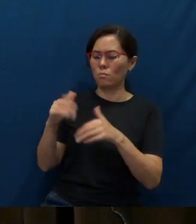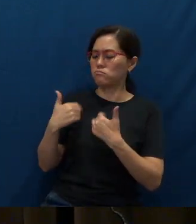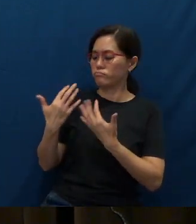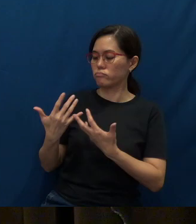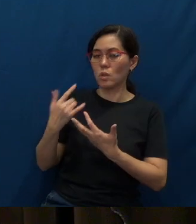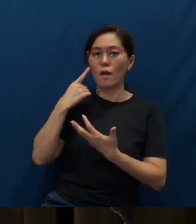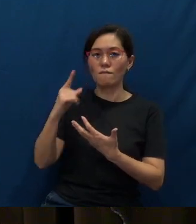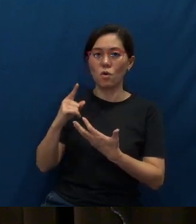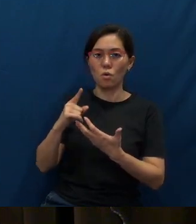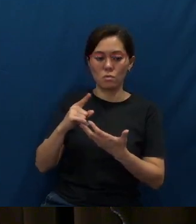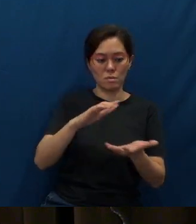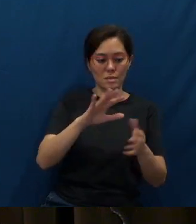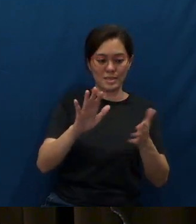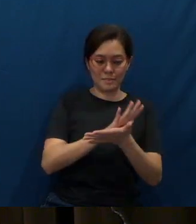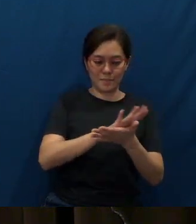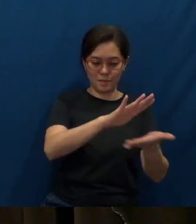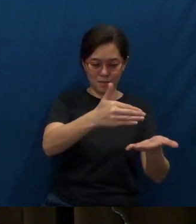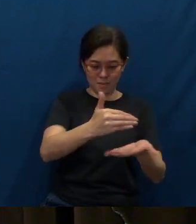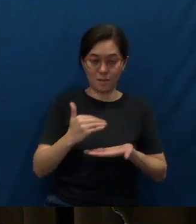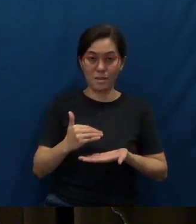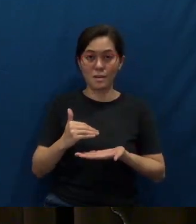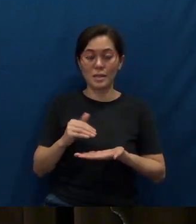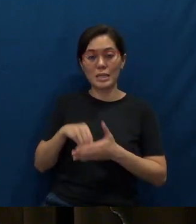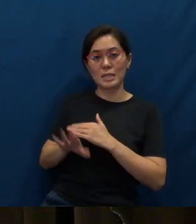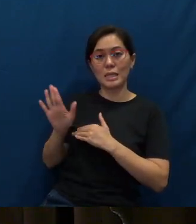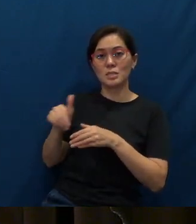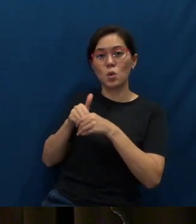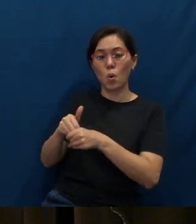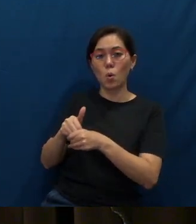the flyer to arrive in his own mailbox.